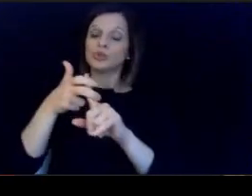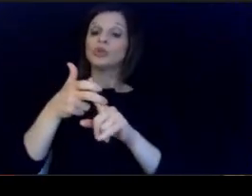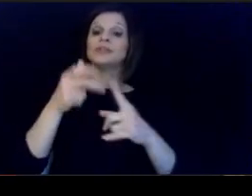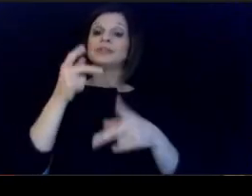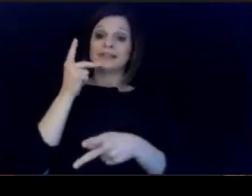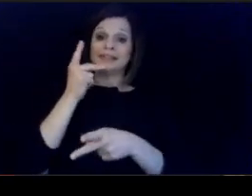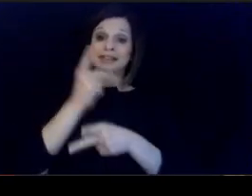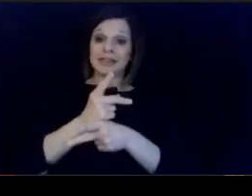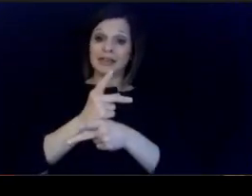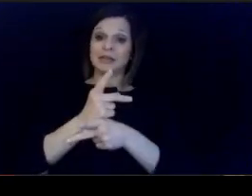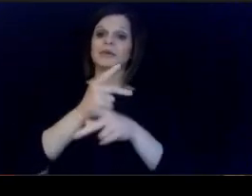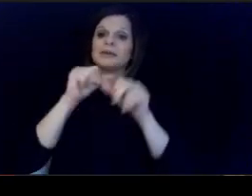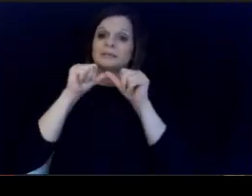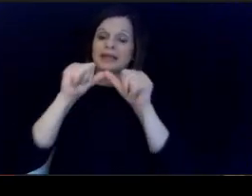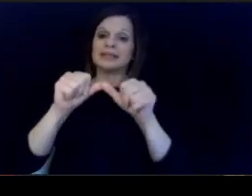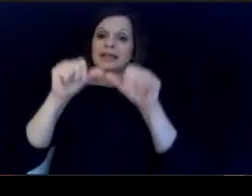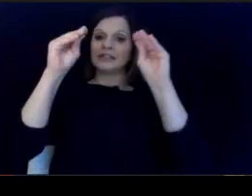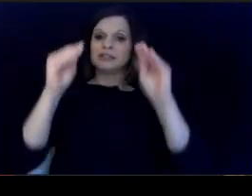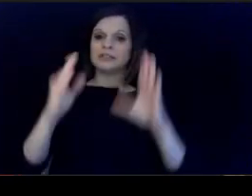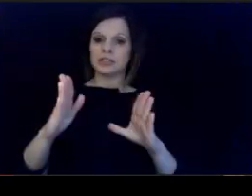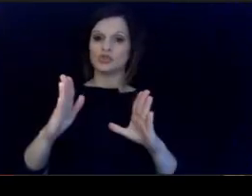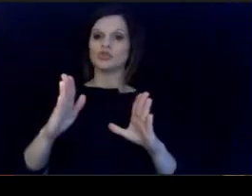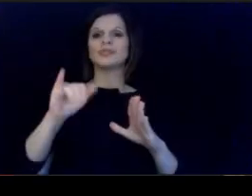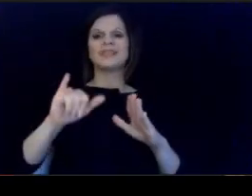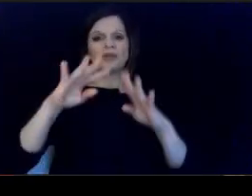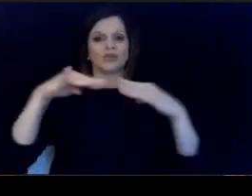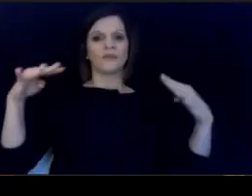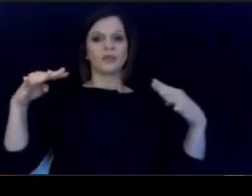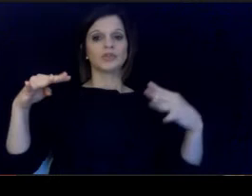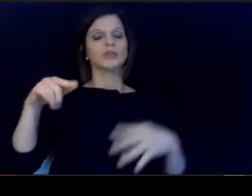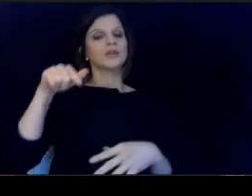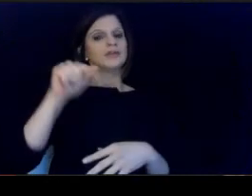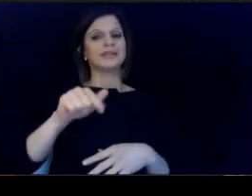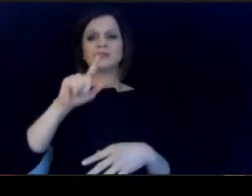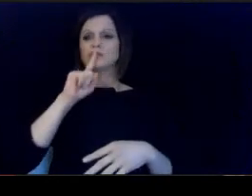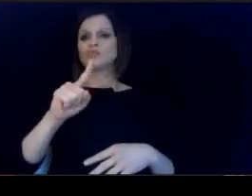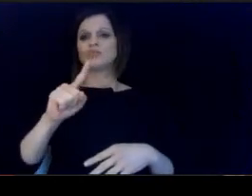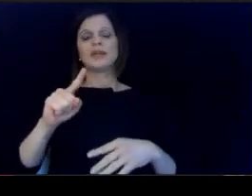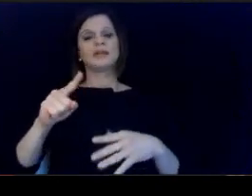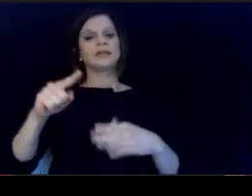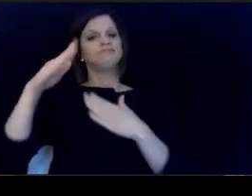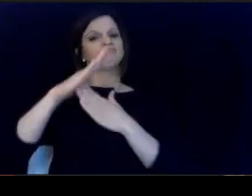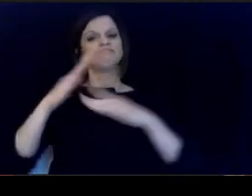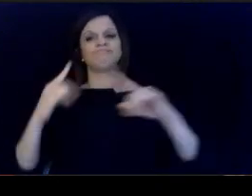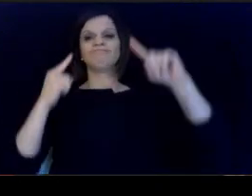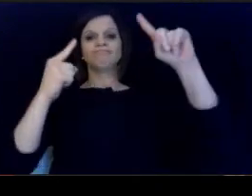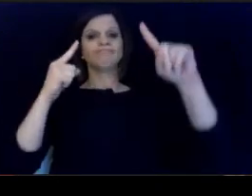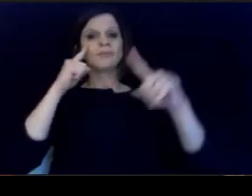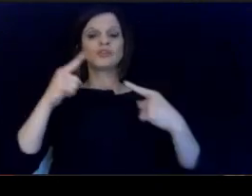competent workforce of teachers and school leaders. This is an urgent goal for the success.